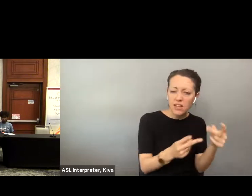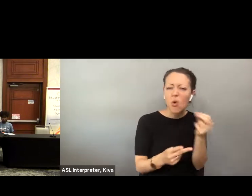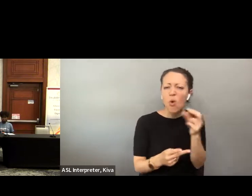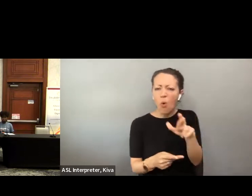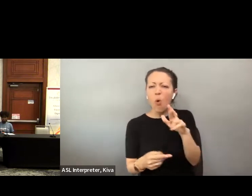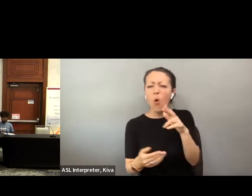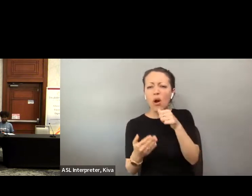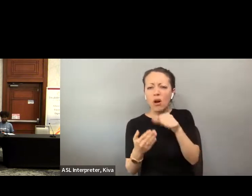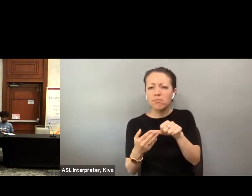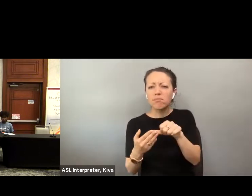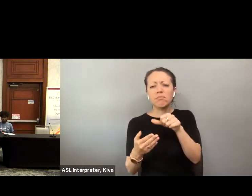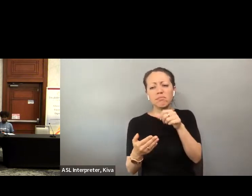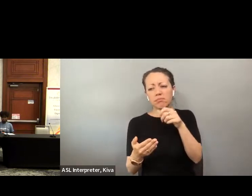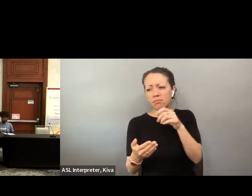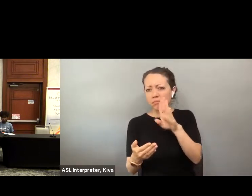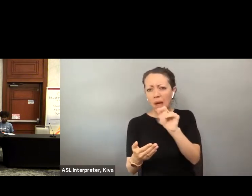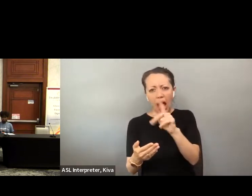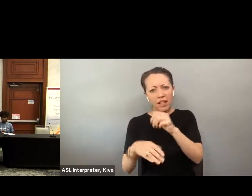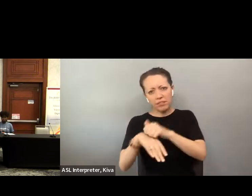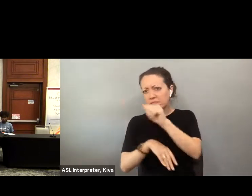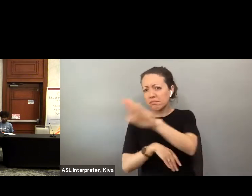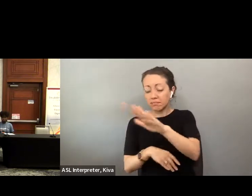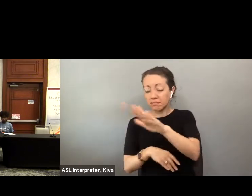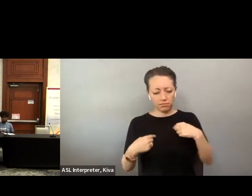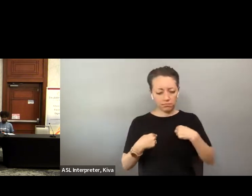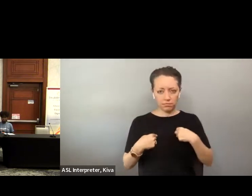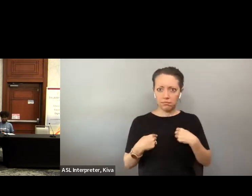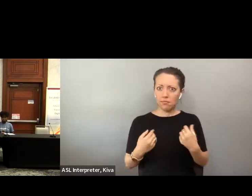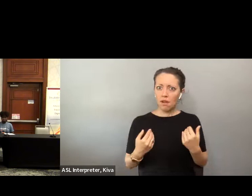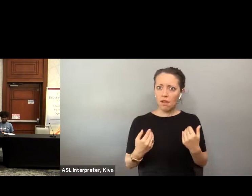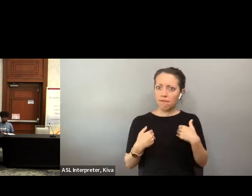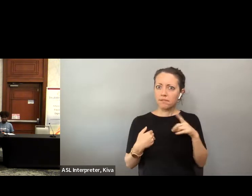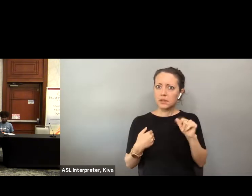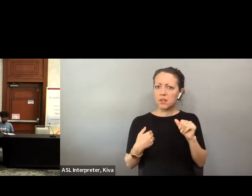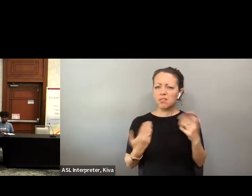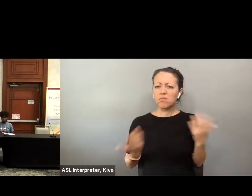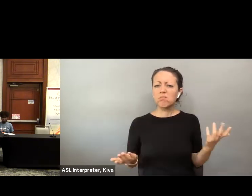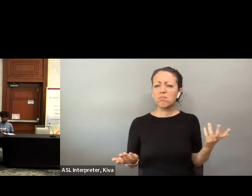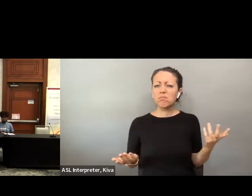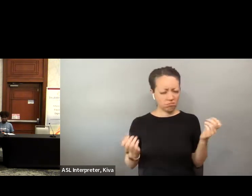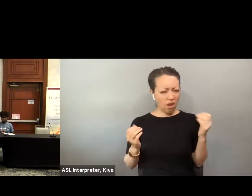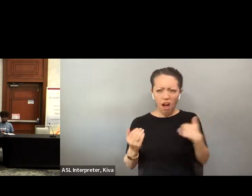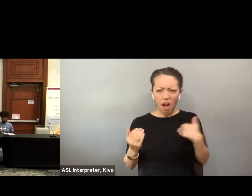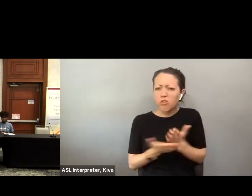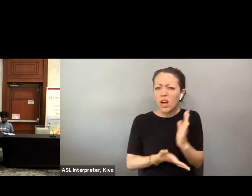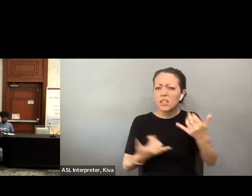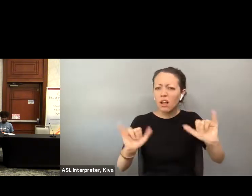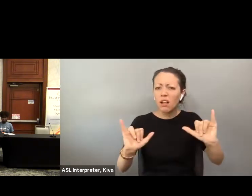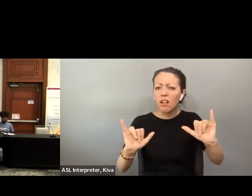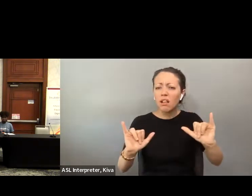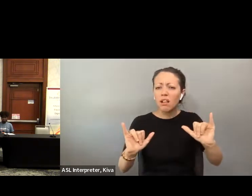That's their right. I feel as a person who disabilities. by absentee ballots. That is their right and